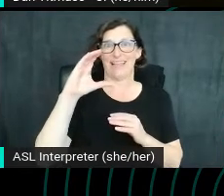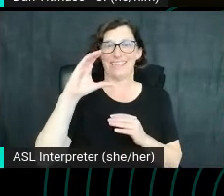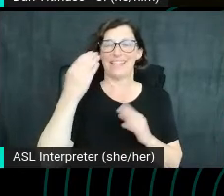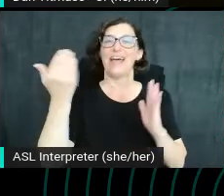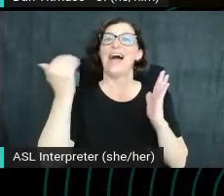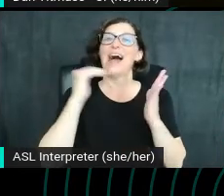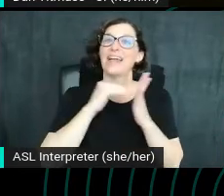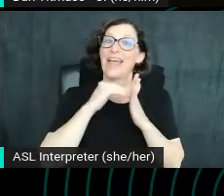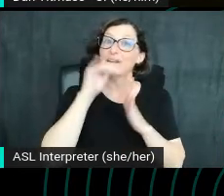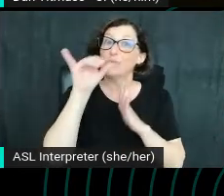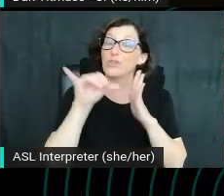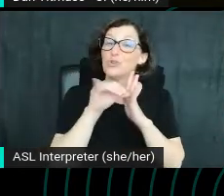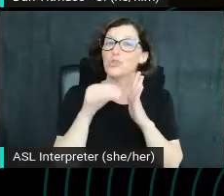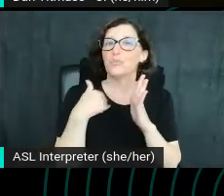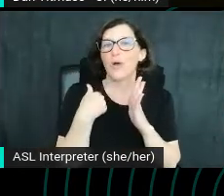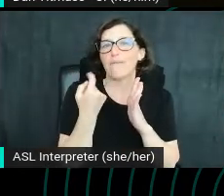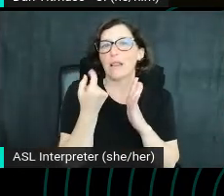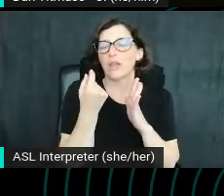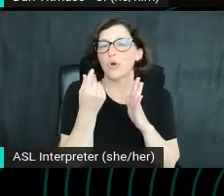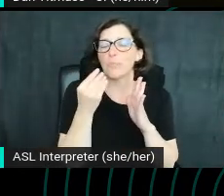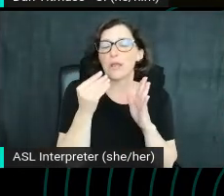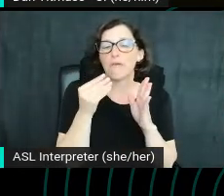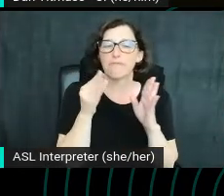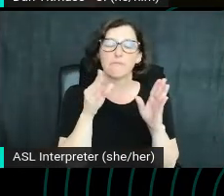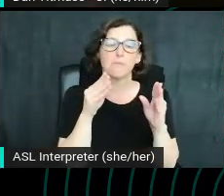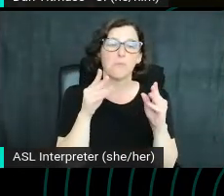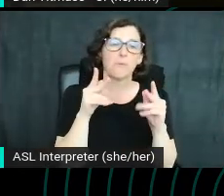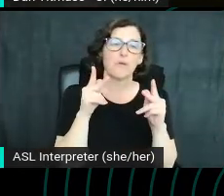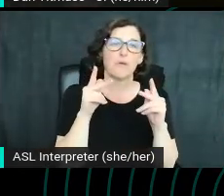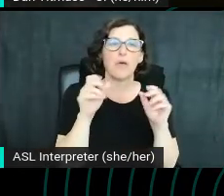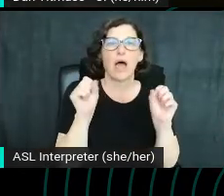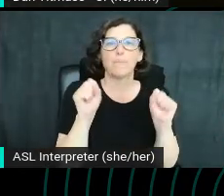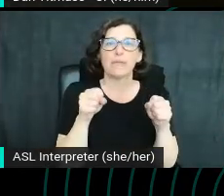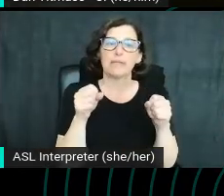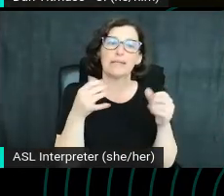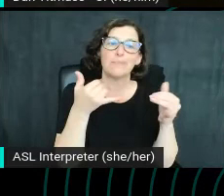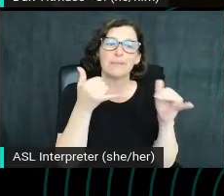you have a little more room to sort of play with that emotional language and capitalization.